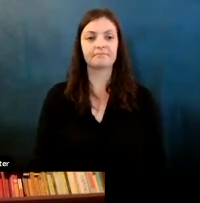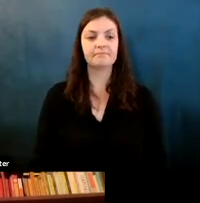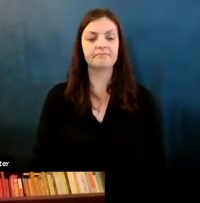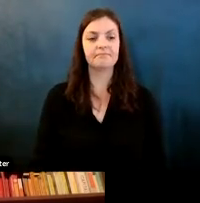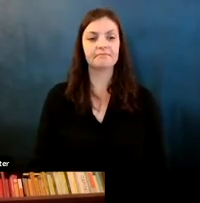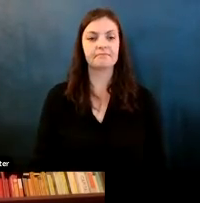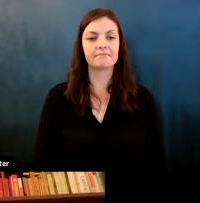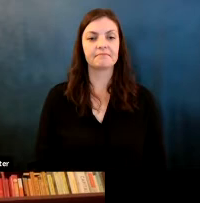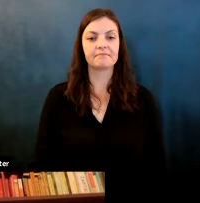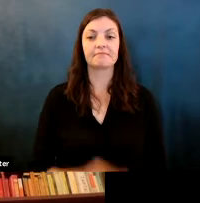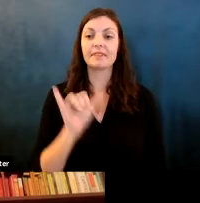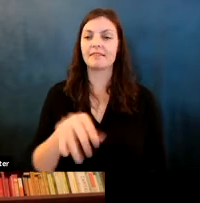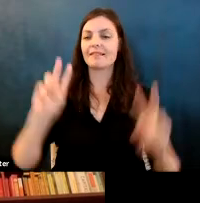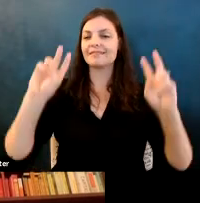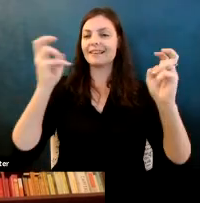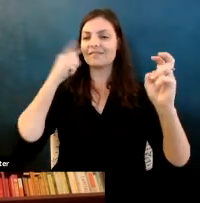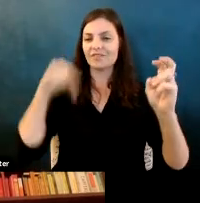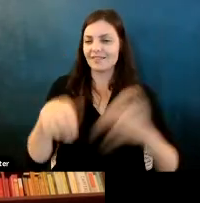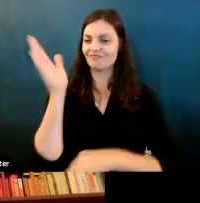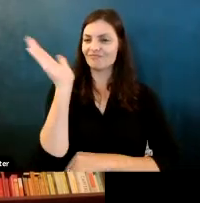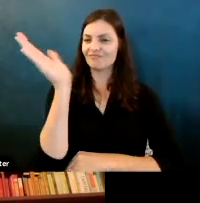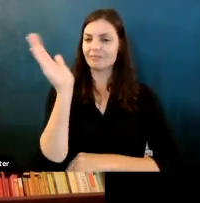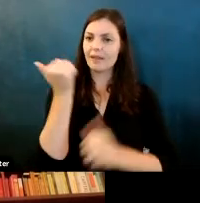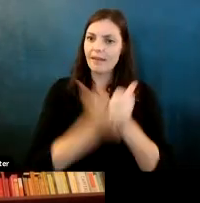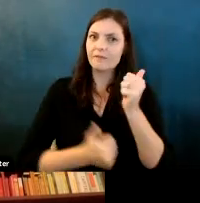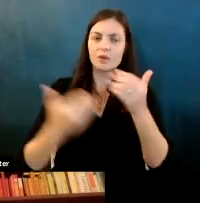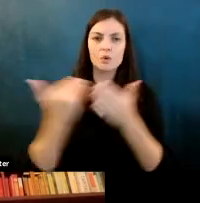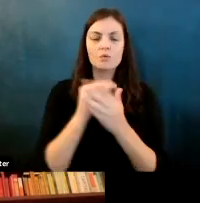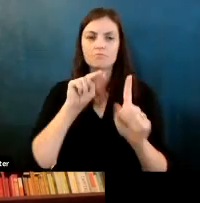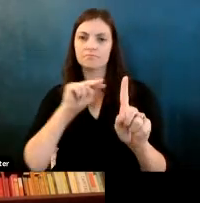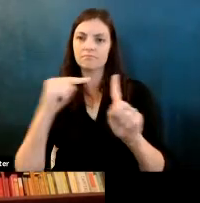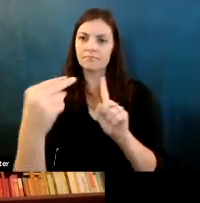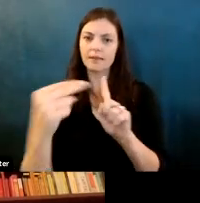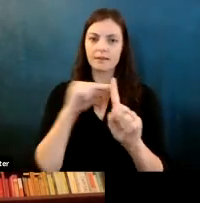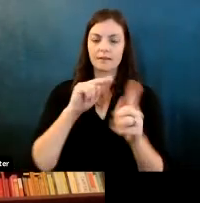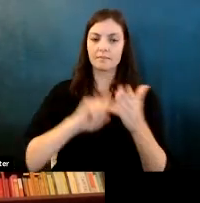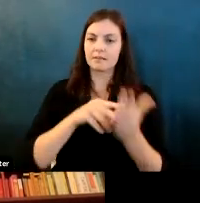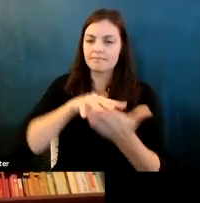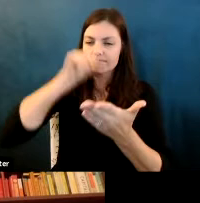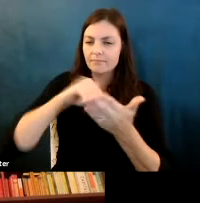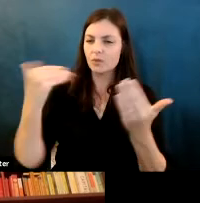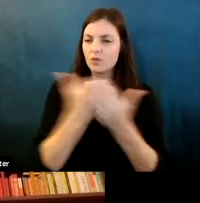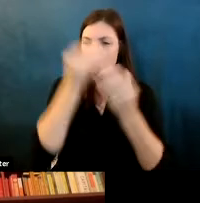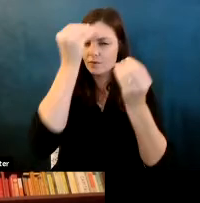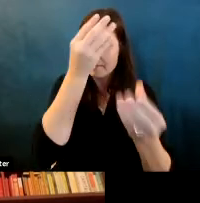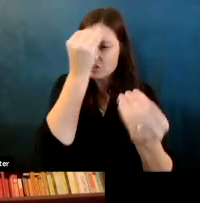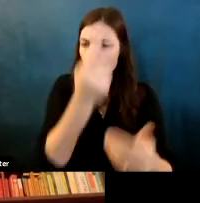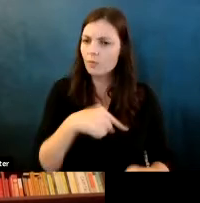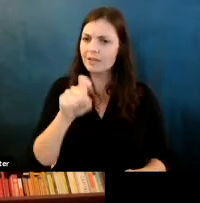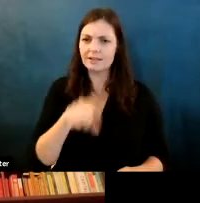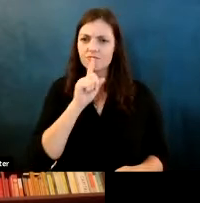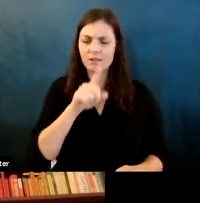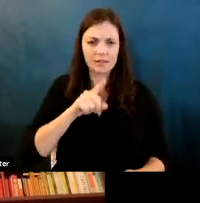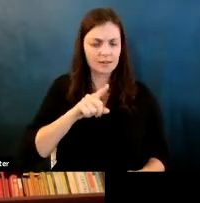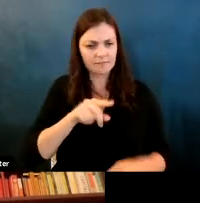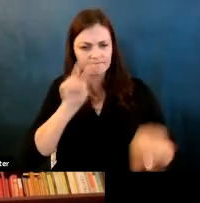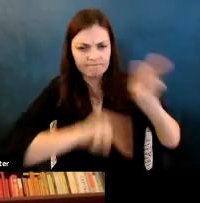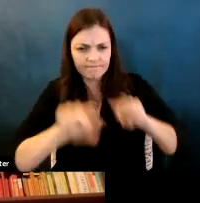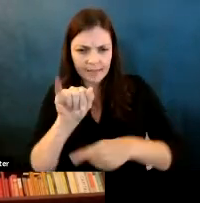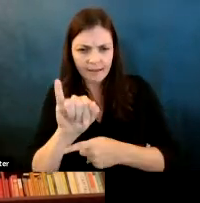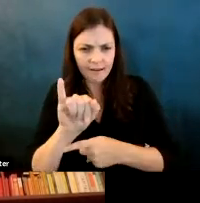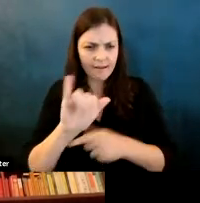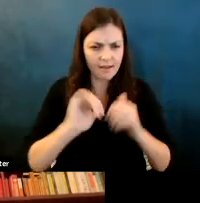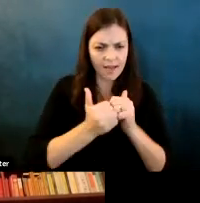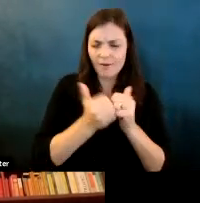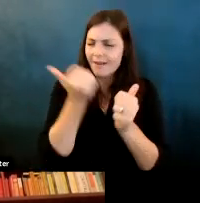Martin Wattenberg: And that is the theme of this talk that every new perspective gives us new information we need to sort of tackle something like Ai through every possible lens that we can.